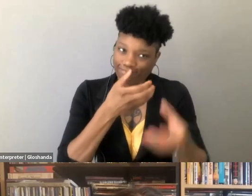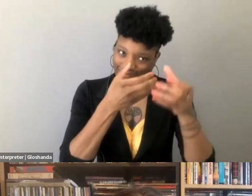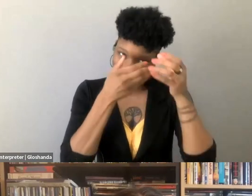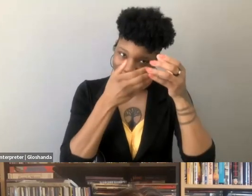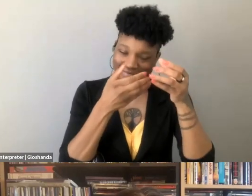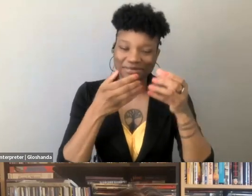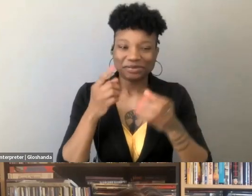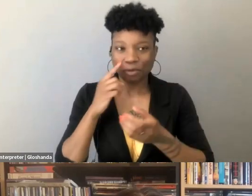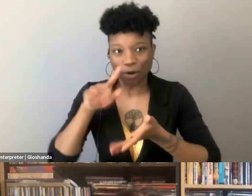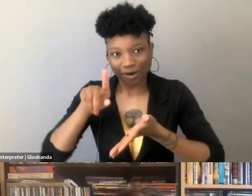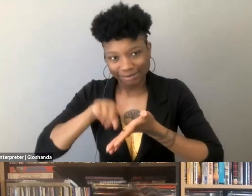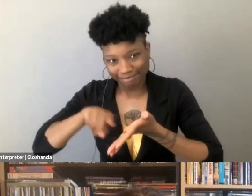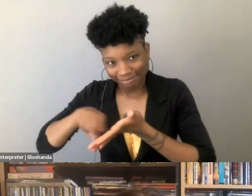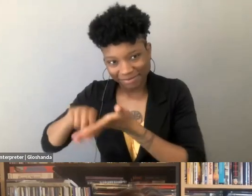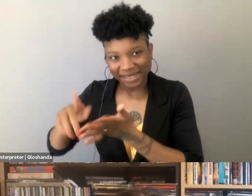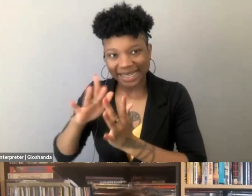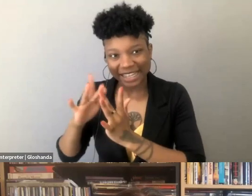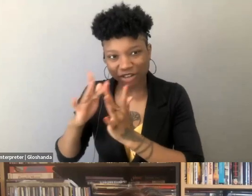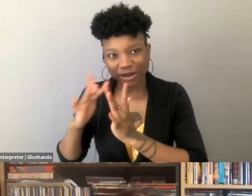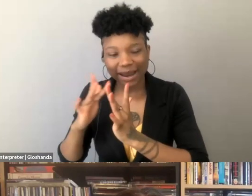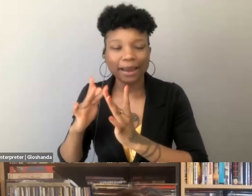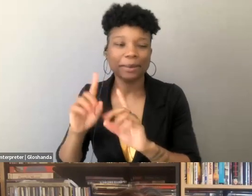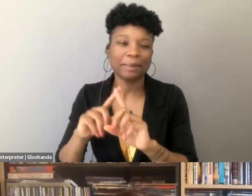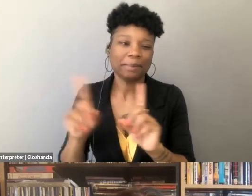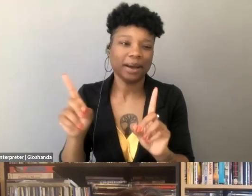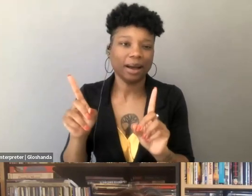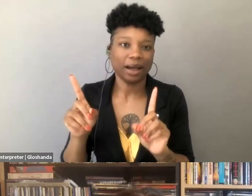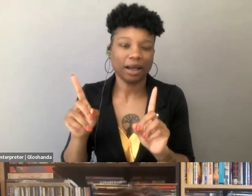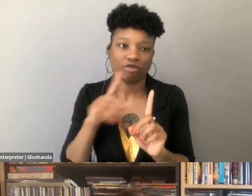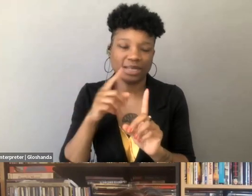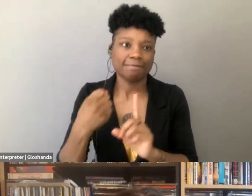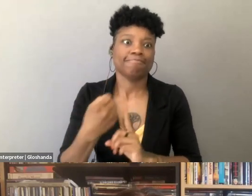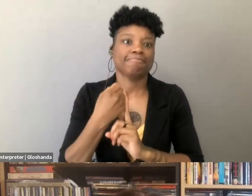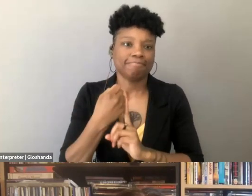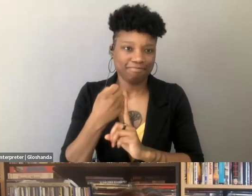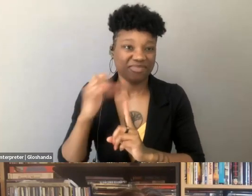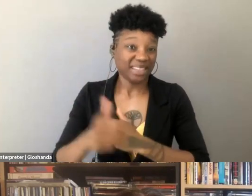in, you know, studying the internet, but it strikes me that, you know, the peril is vast,